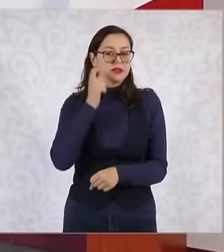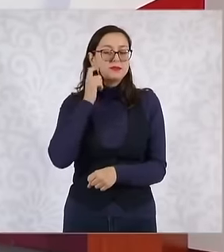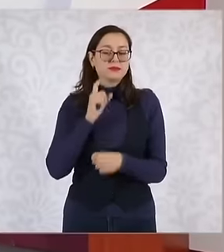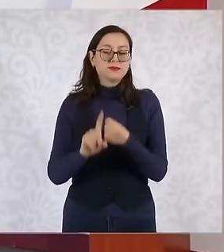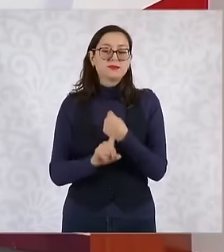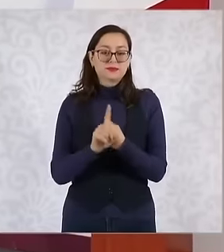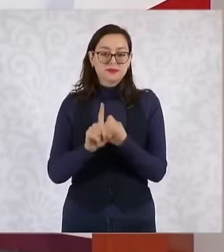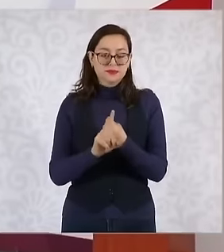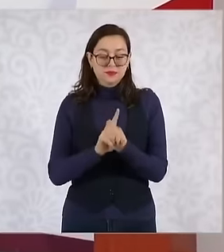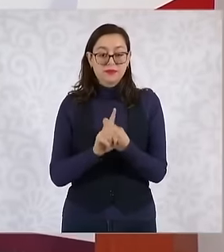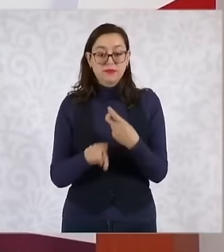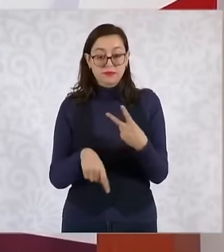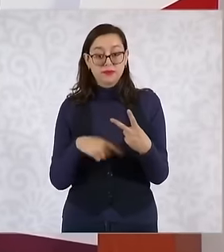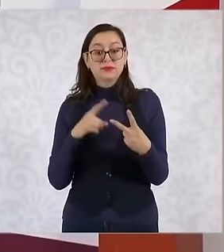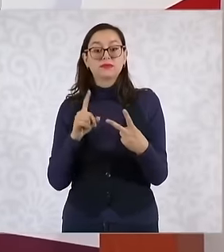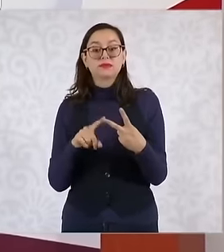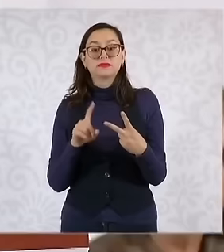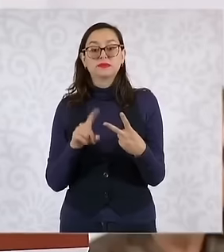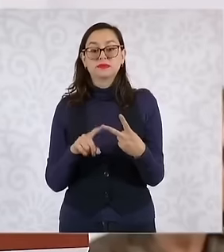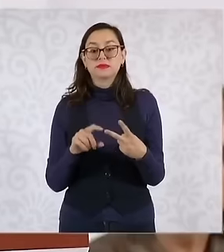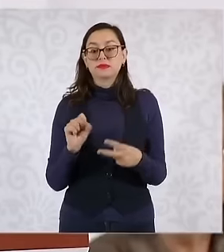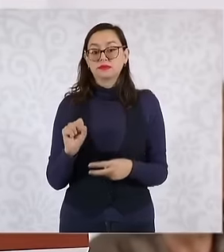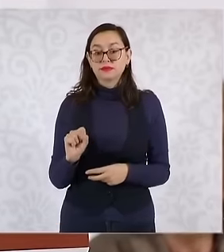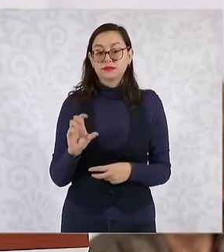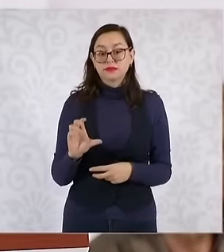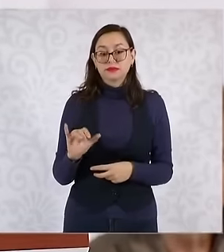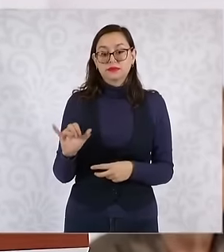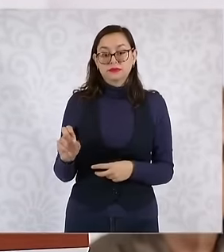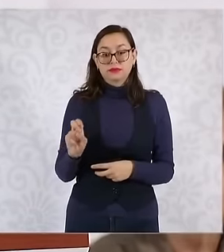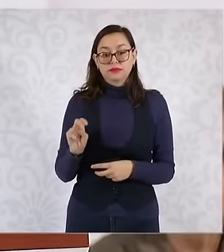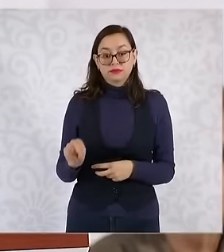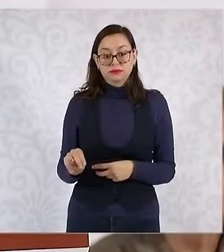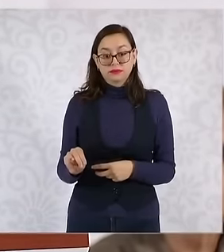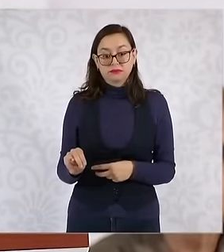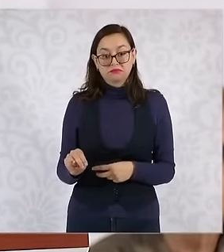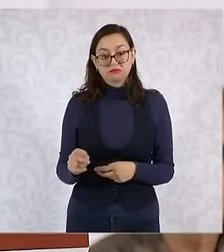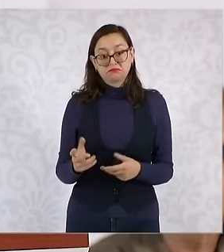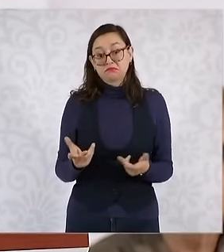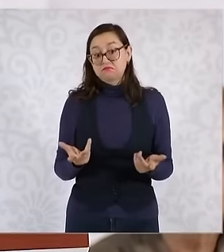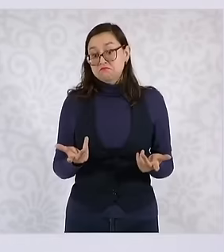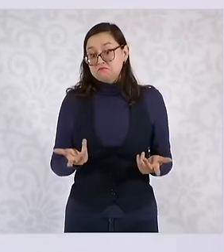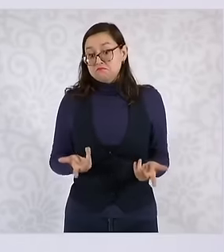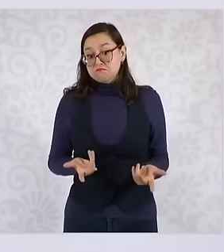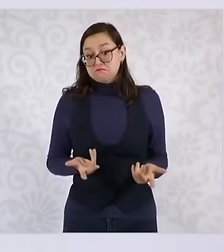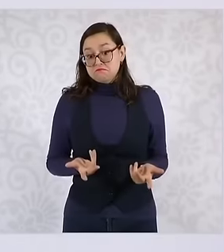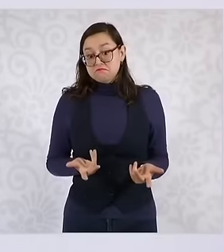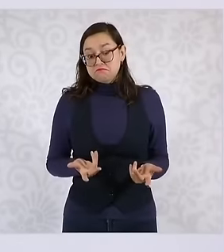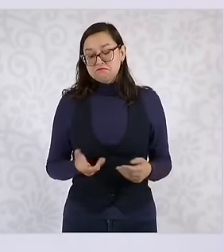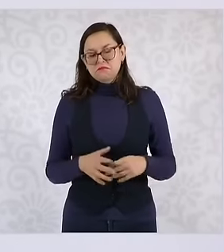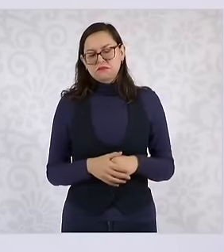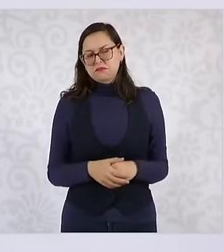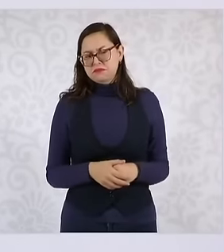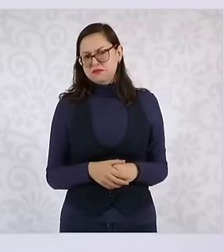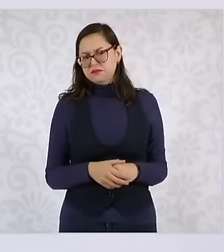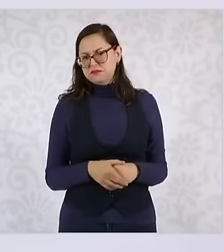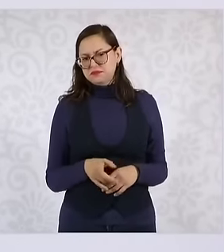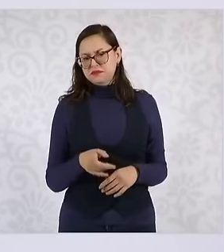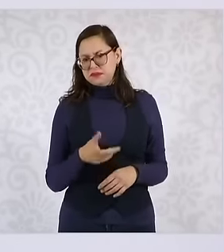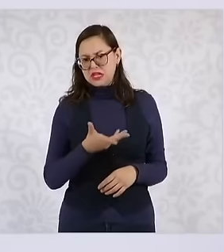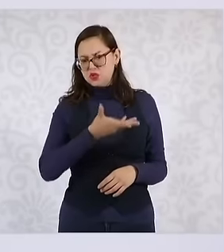on the issue of the Supreme Court, I do not have the information on exactly what Senator Gerardo